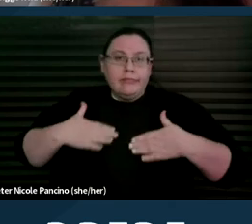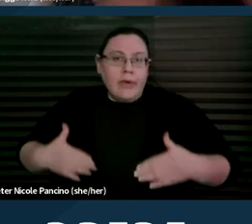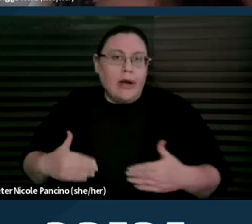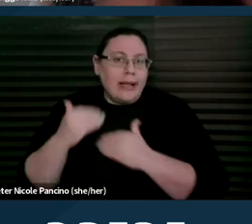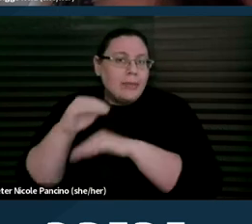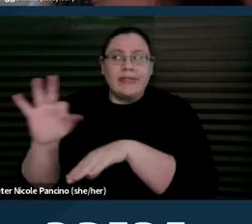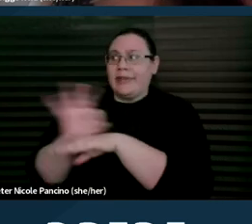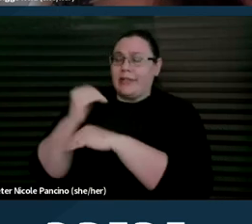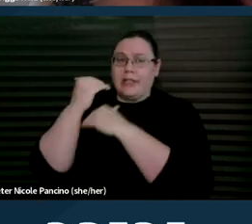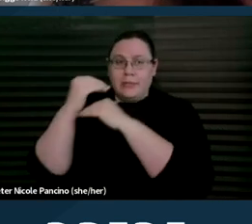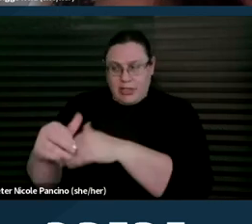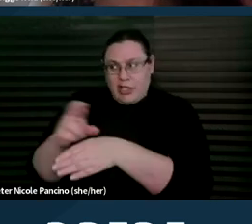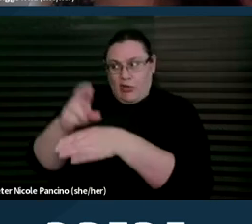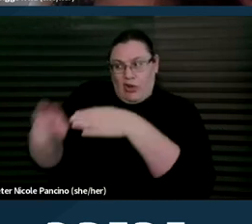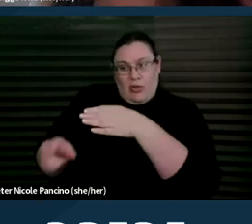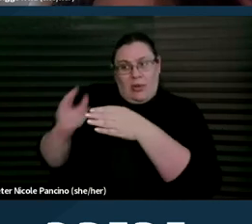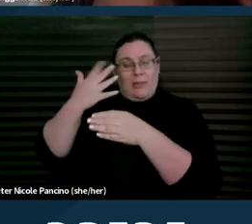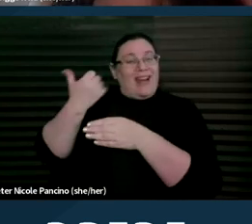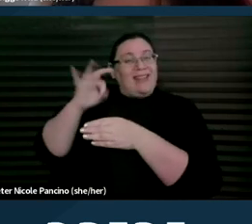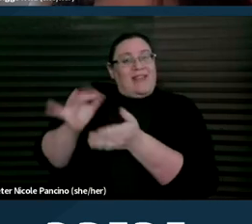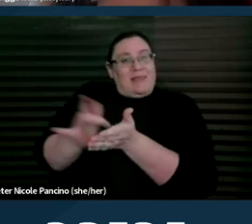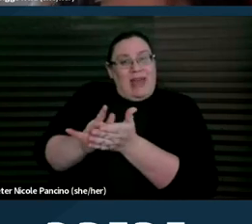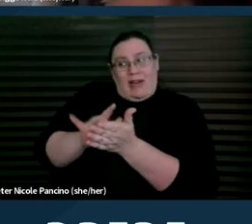that result directly from a medical condition from disability,